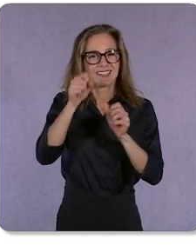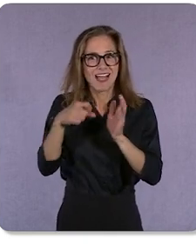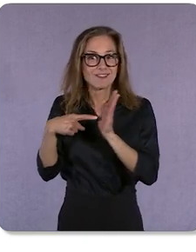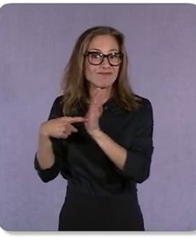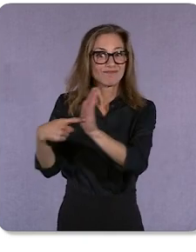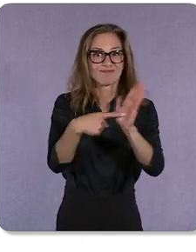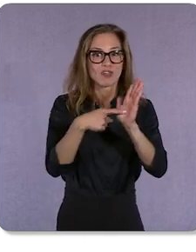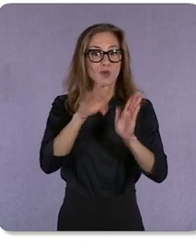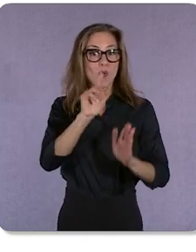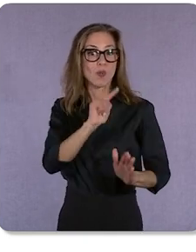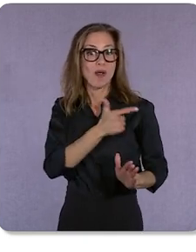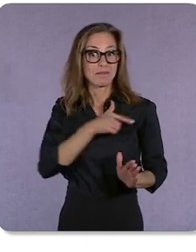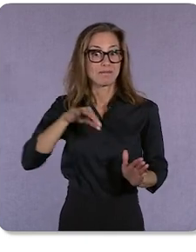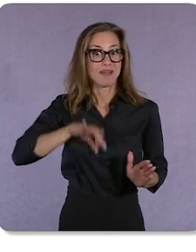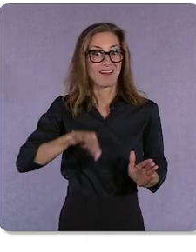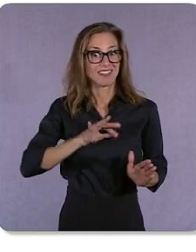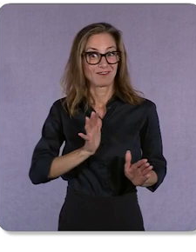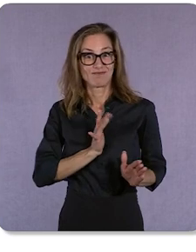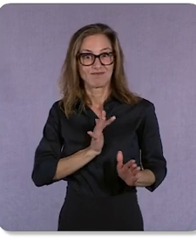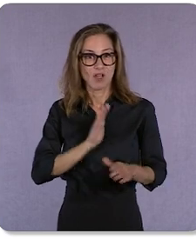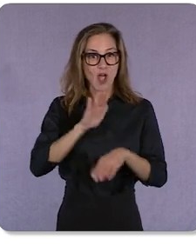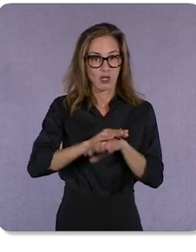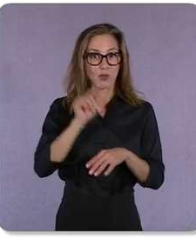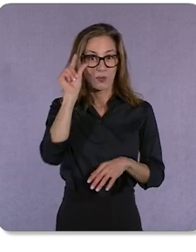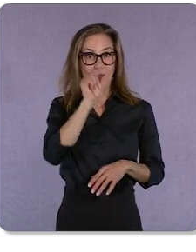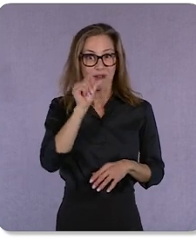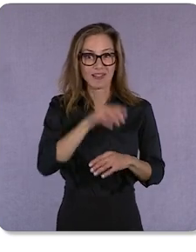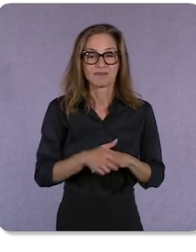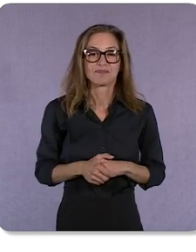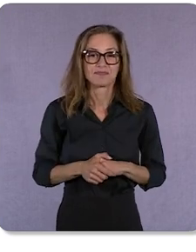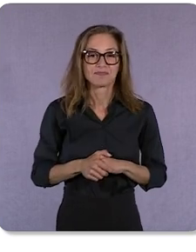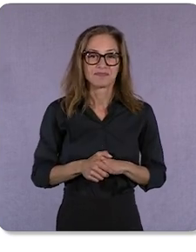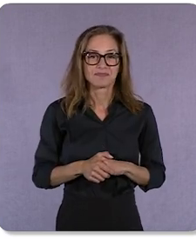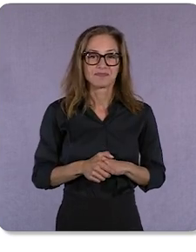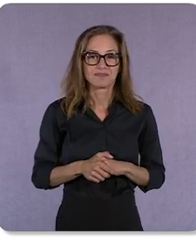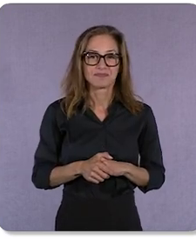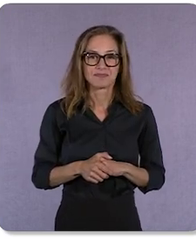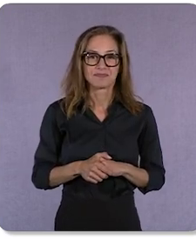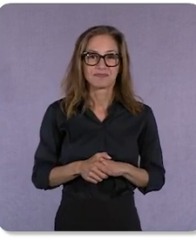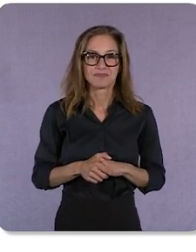your loyalty benefits on Google. With billions of people shopping on